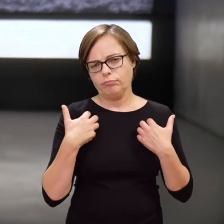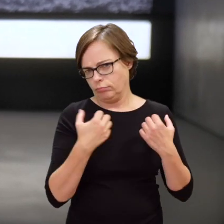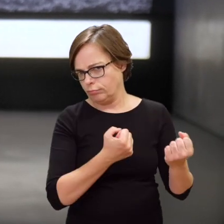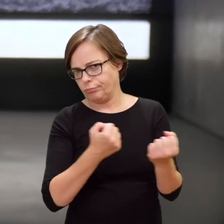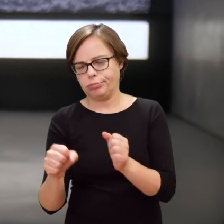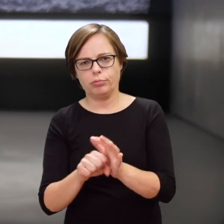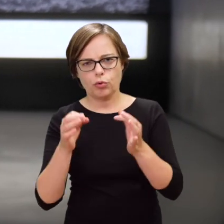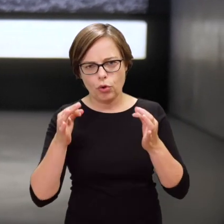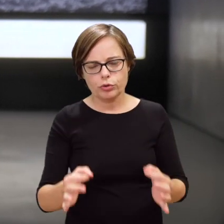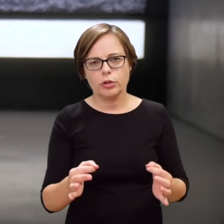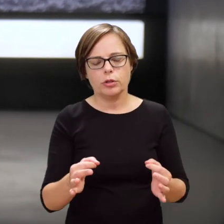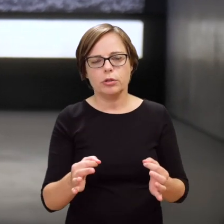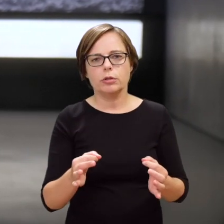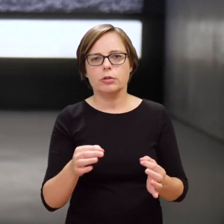and which now tell the story of the Uprising.